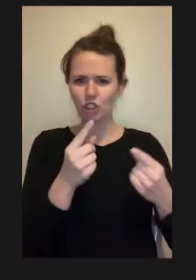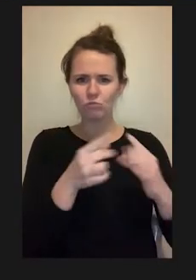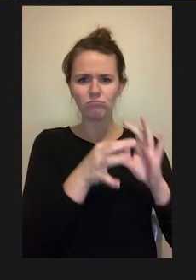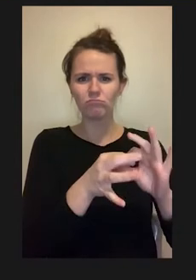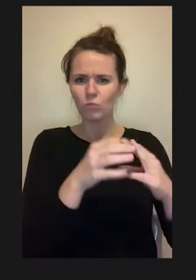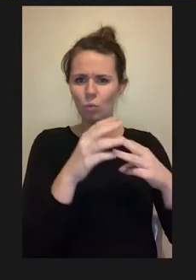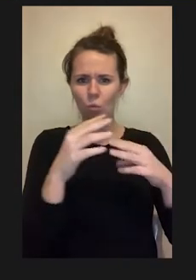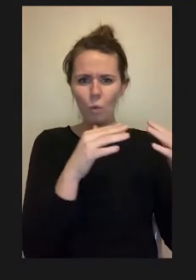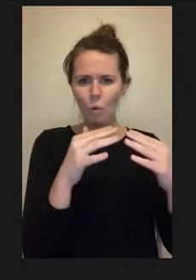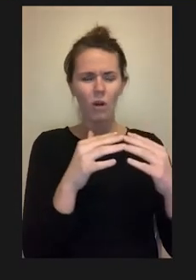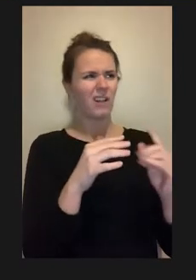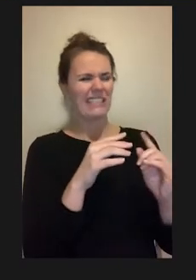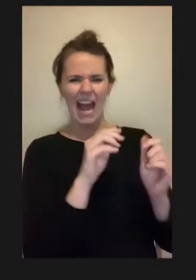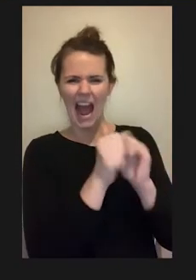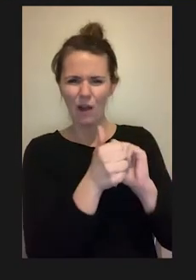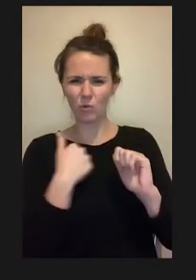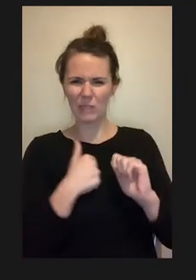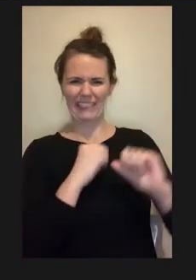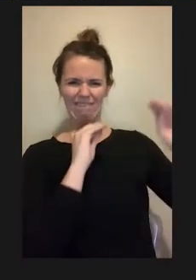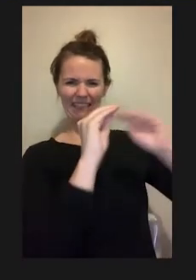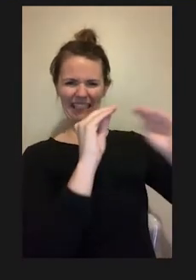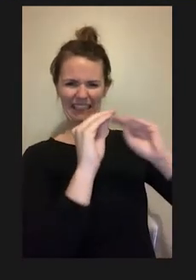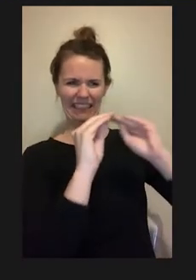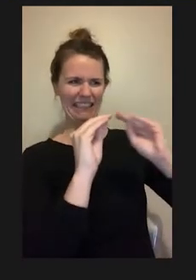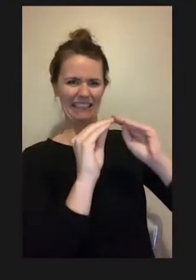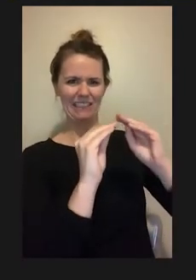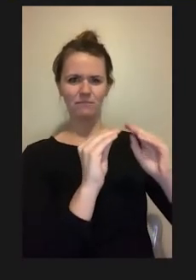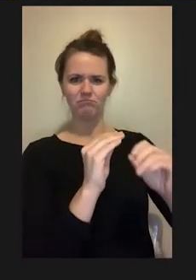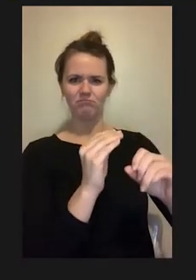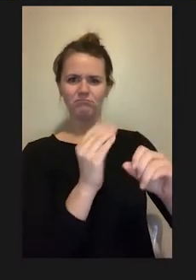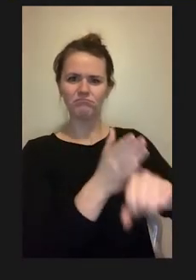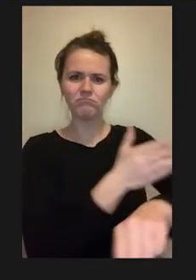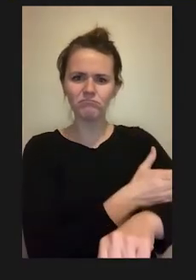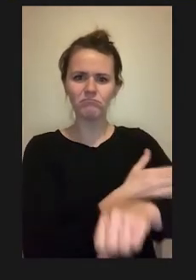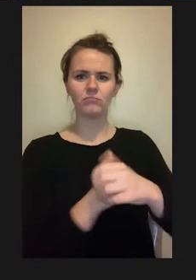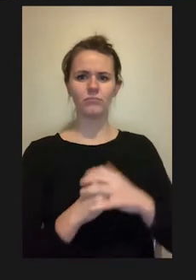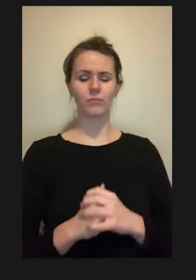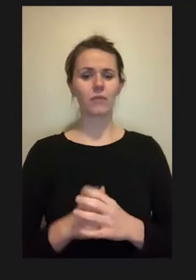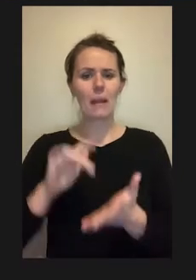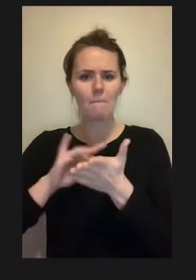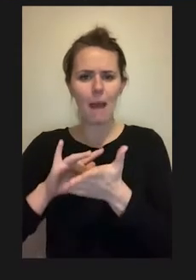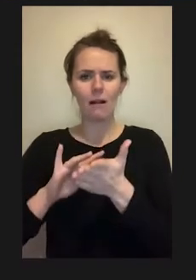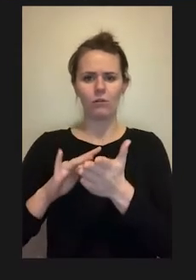and many of you familiar with the medical and social models that portray the prevailing